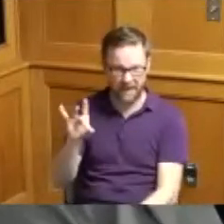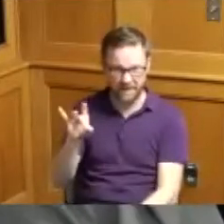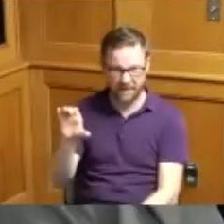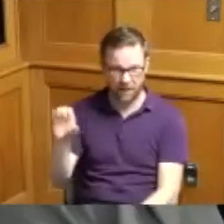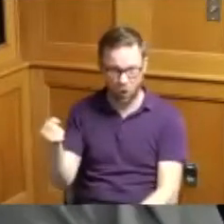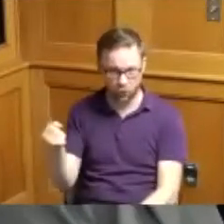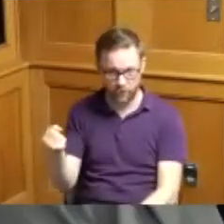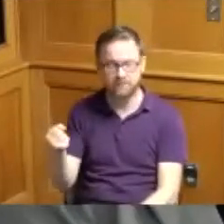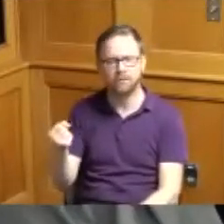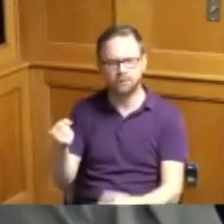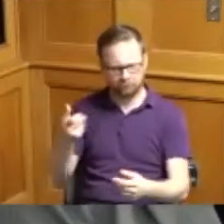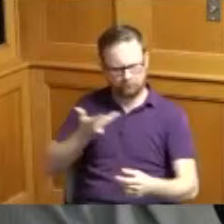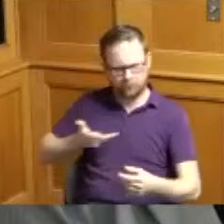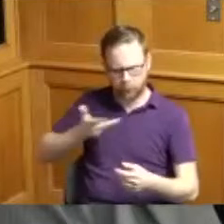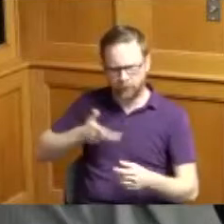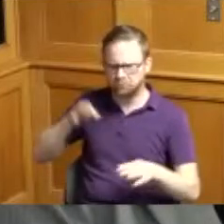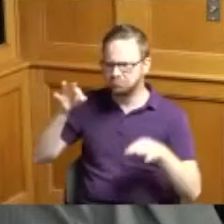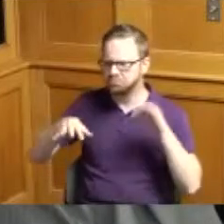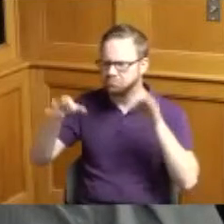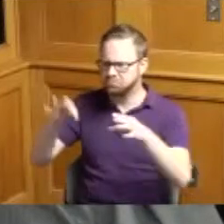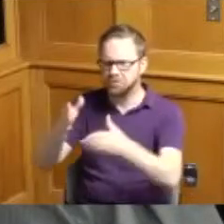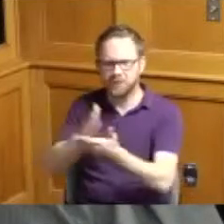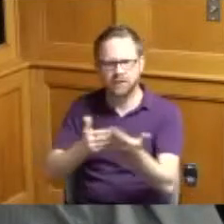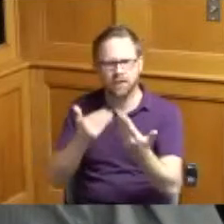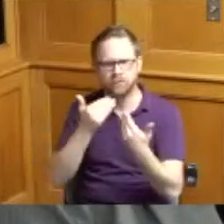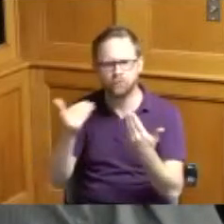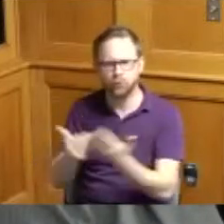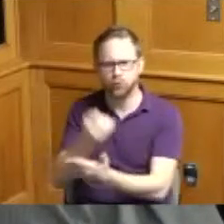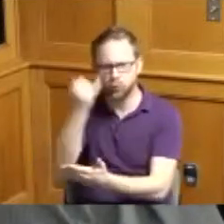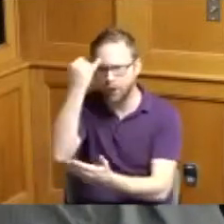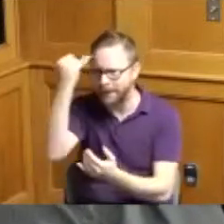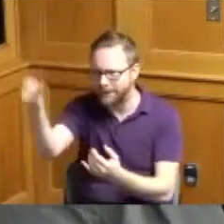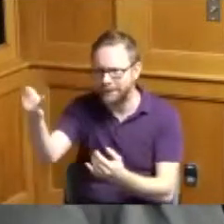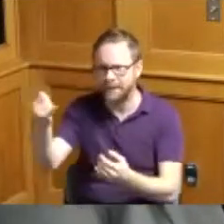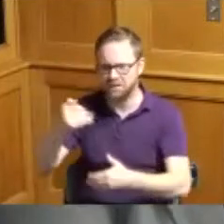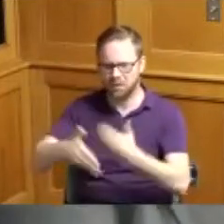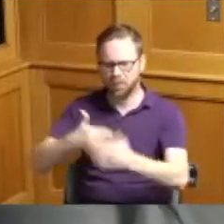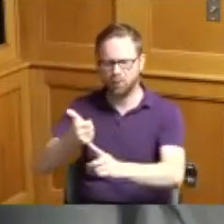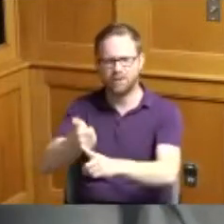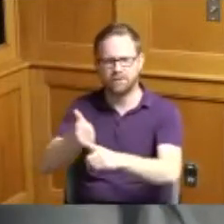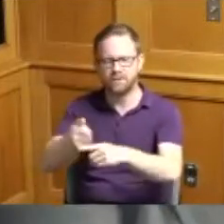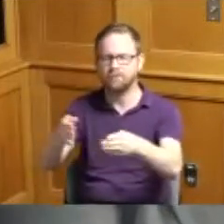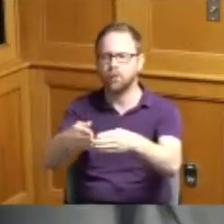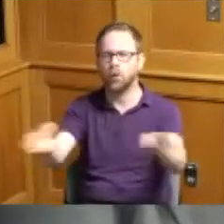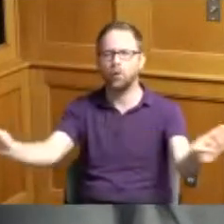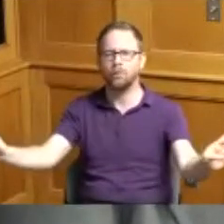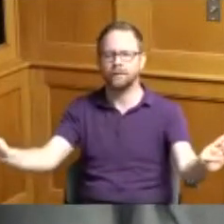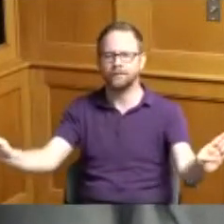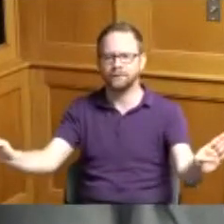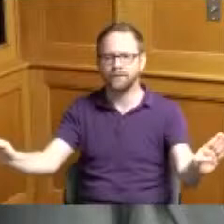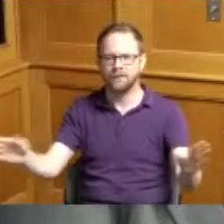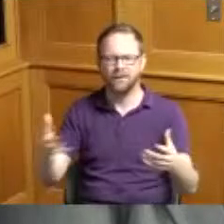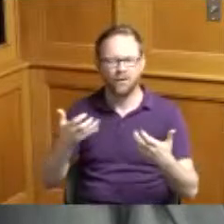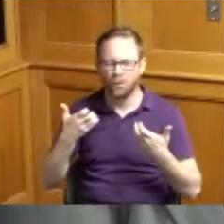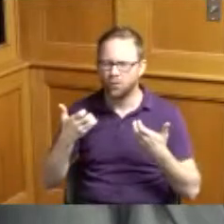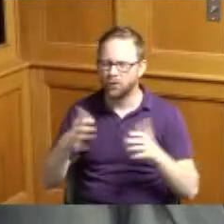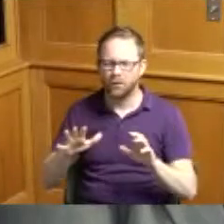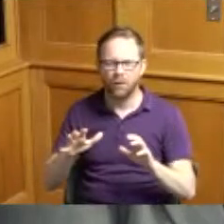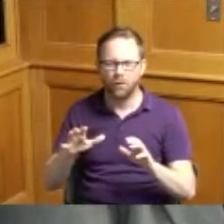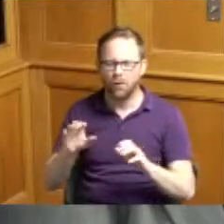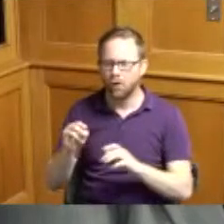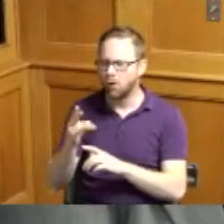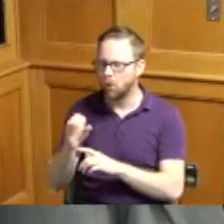new ideas out there we have opened up the process so no longer do we want an Ohio Riverfront banks